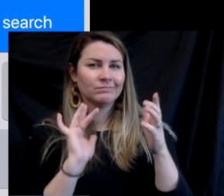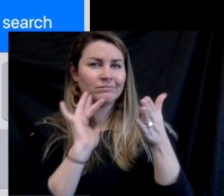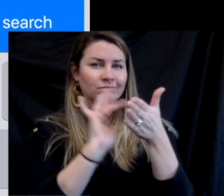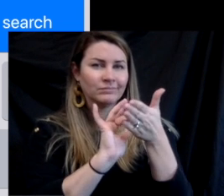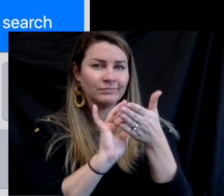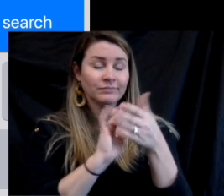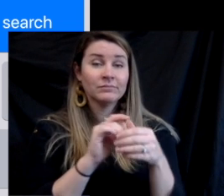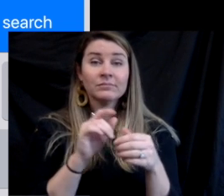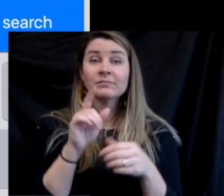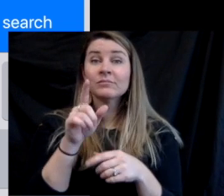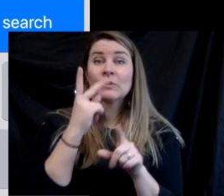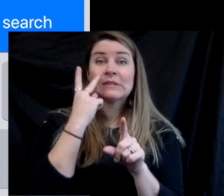and it should pop up as you type.